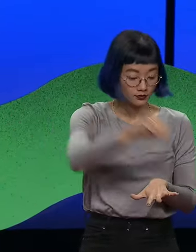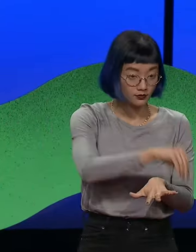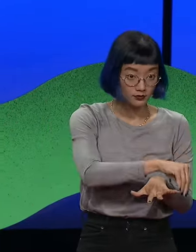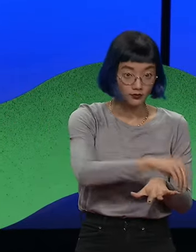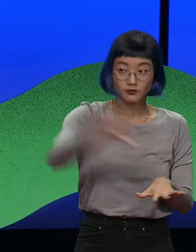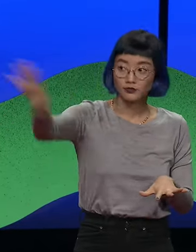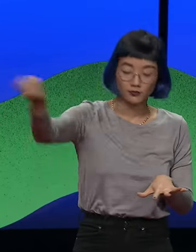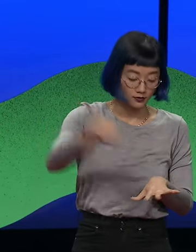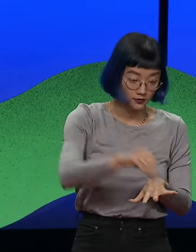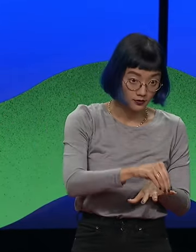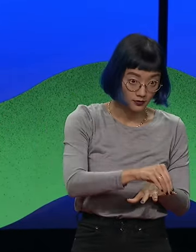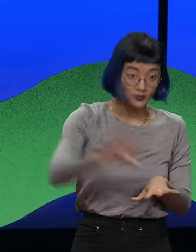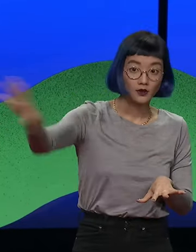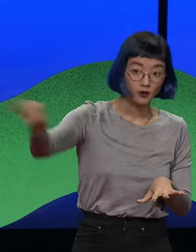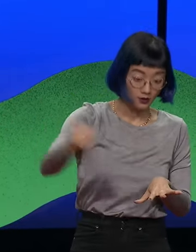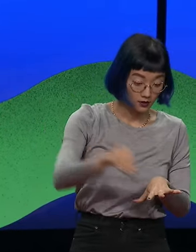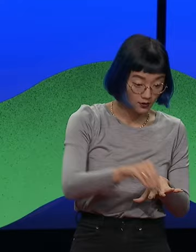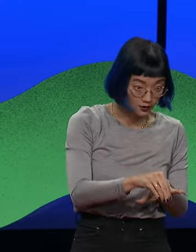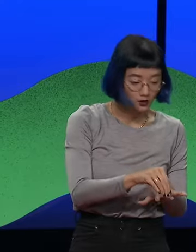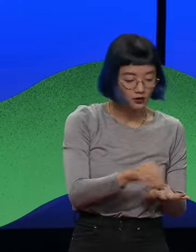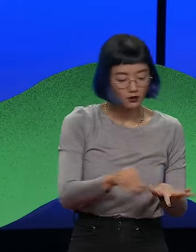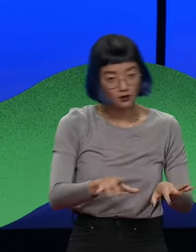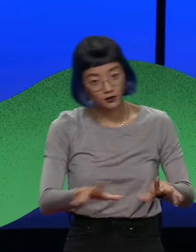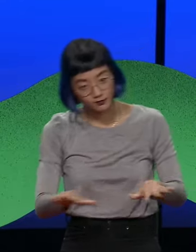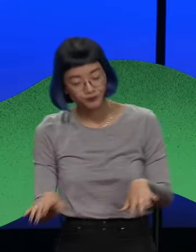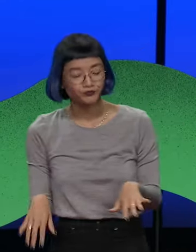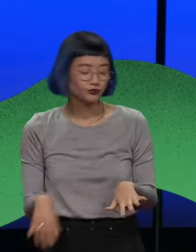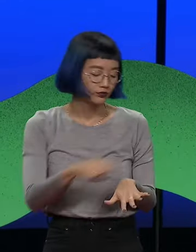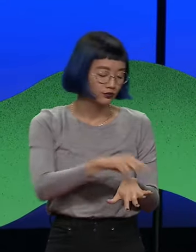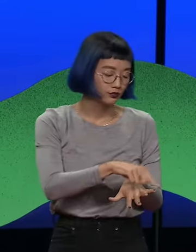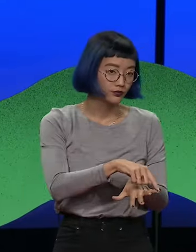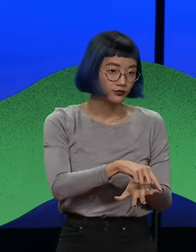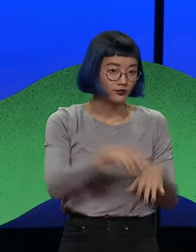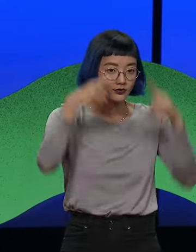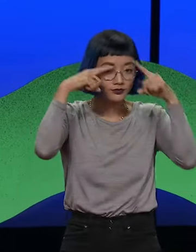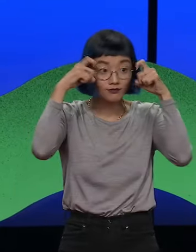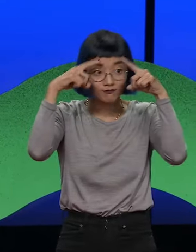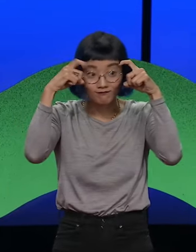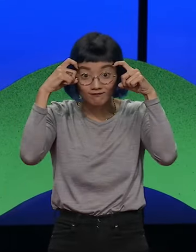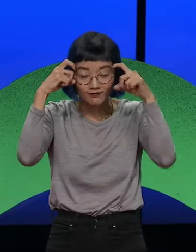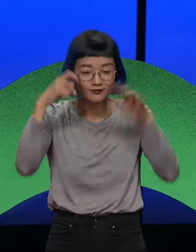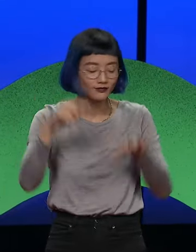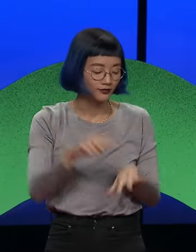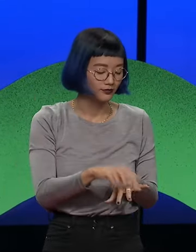If you assign a different parameter to each finger as you play the piano -- such as facial